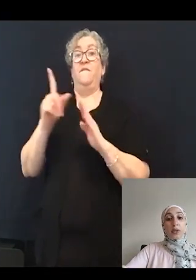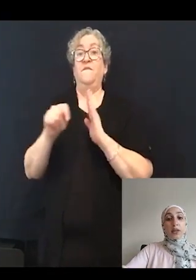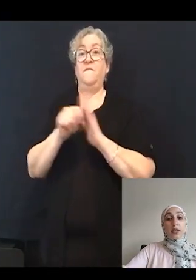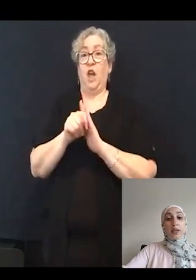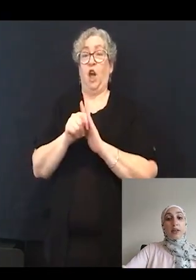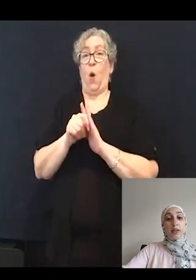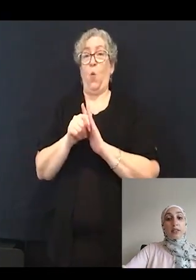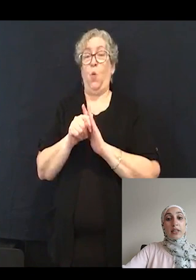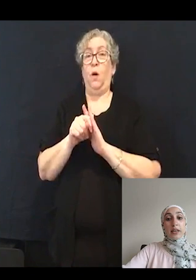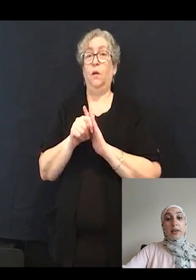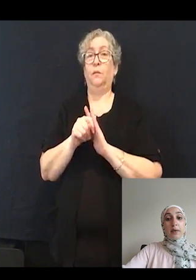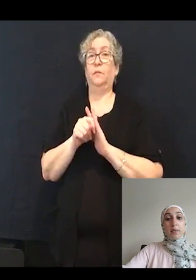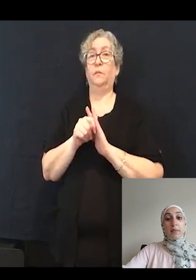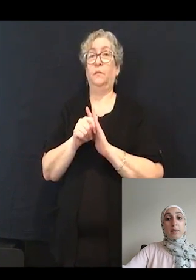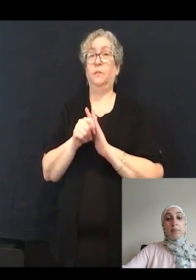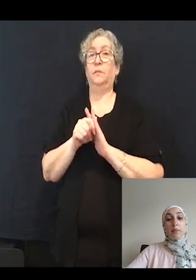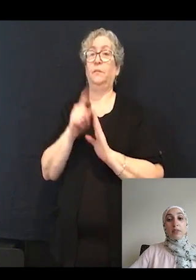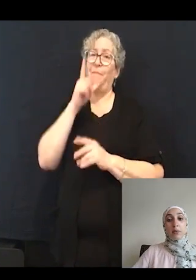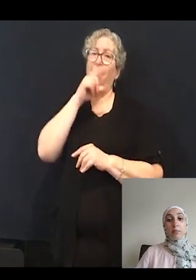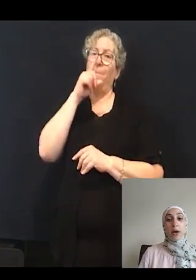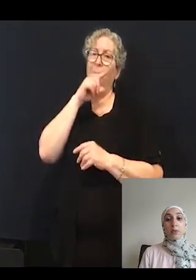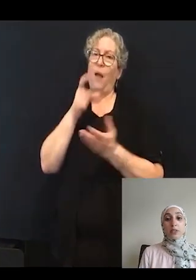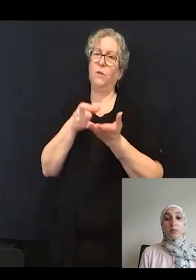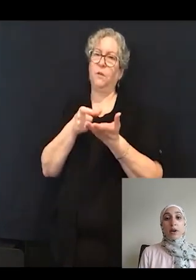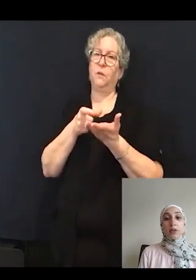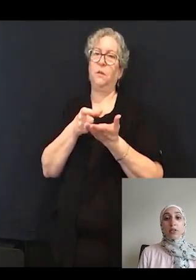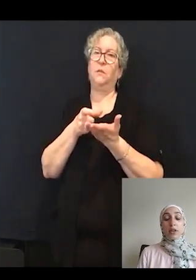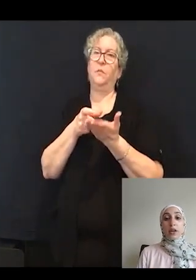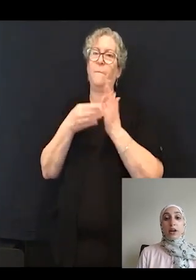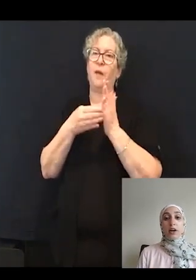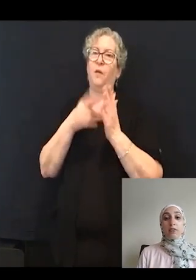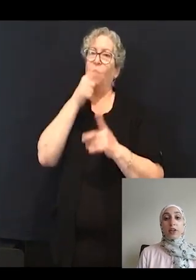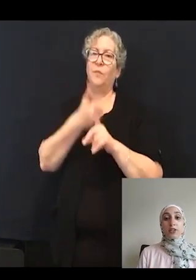is a mouse model of Usher syndrome type